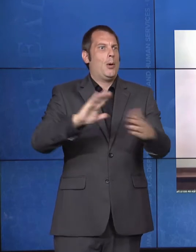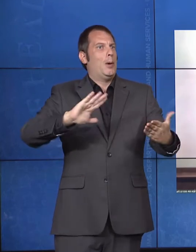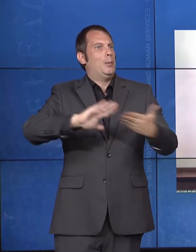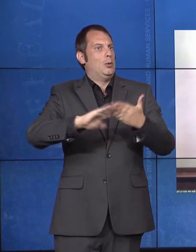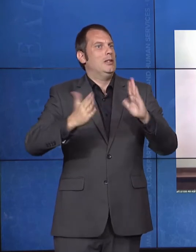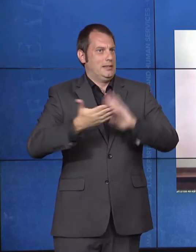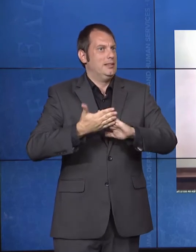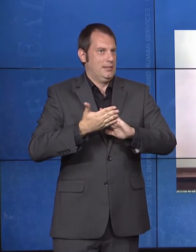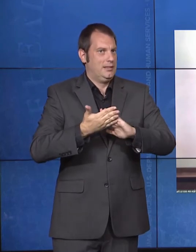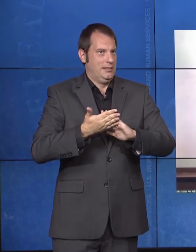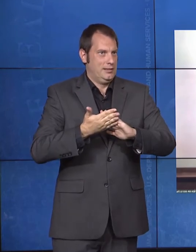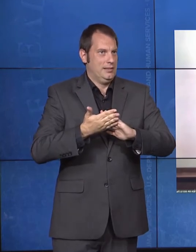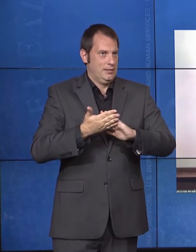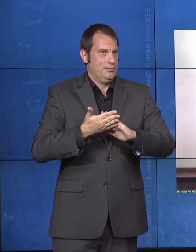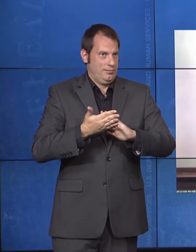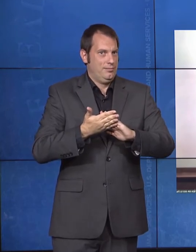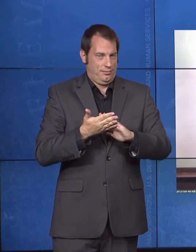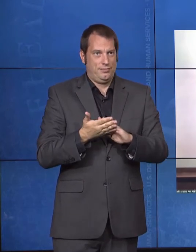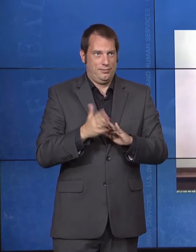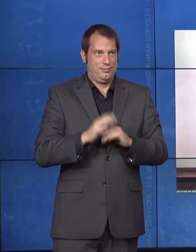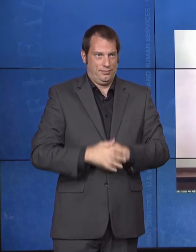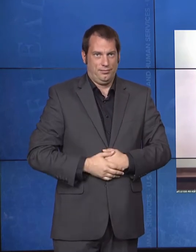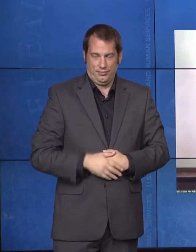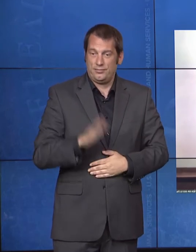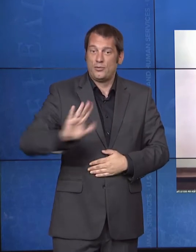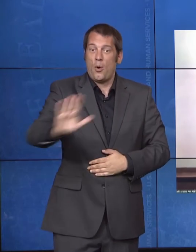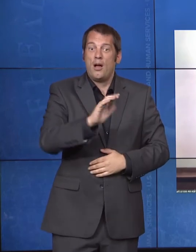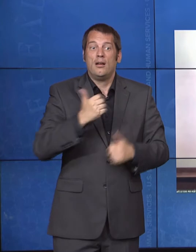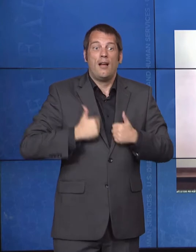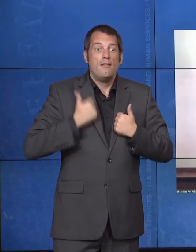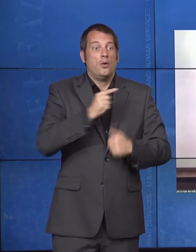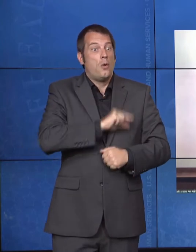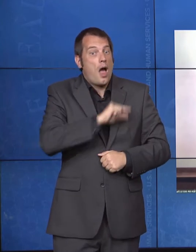We've also worked to protect the rights of Americans with disabilities in human services,